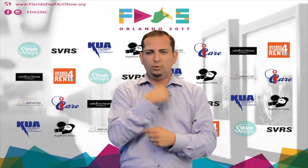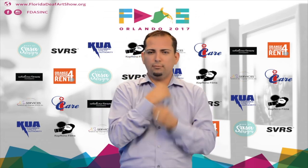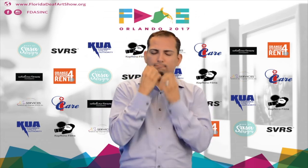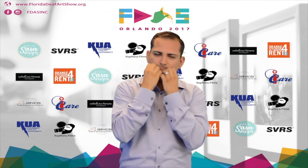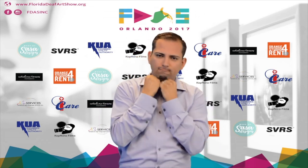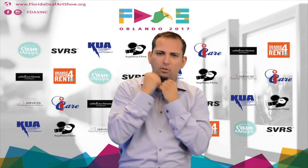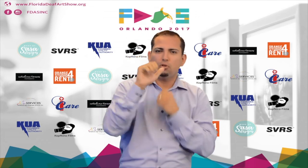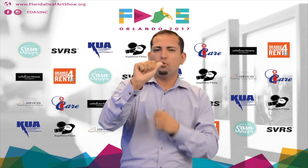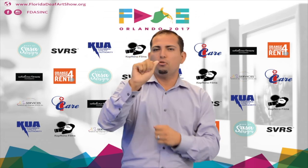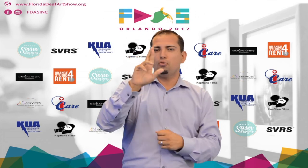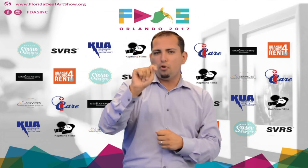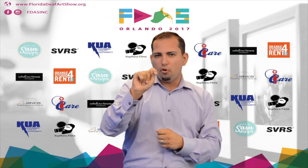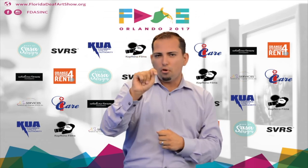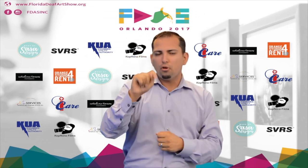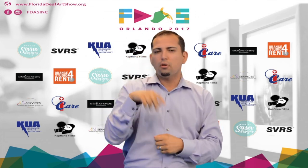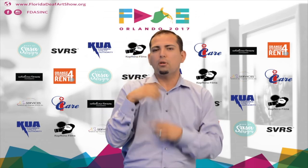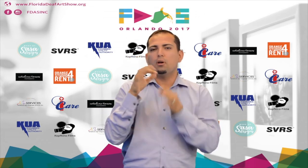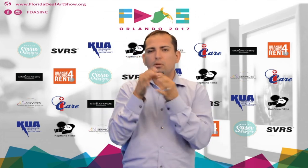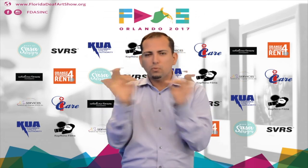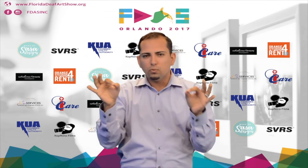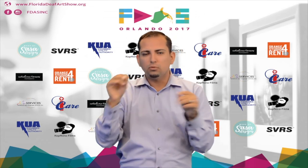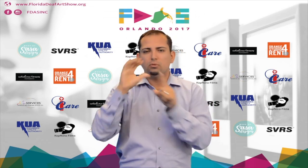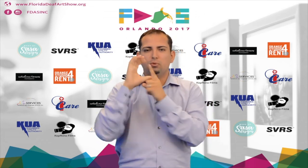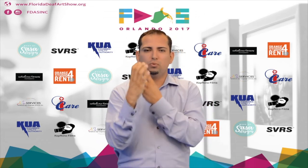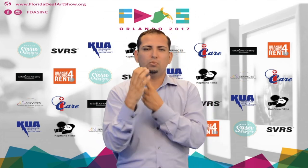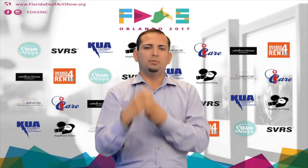that we embrace art, language, and culture.